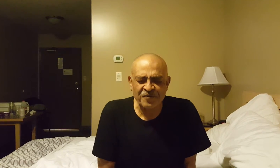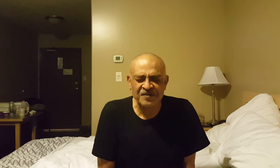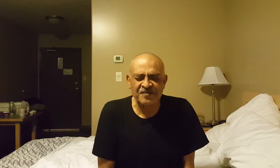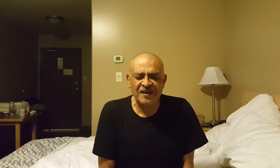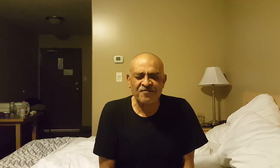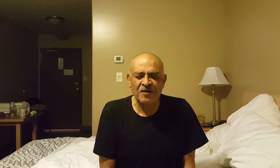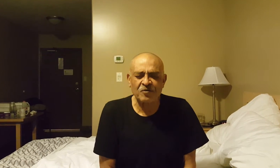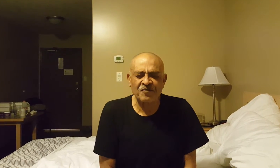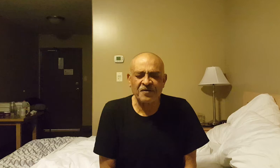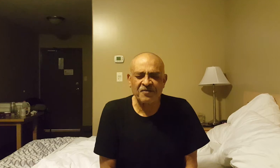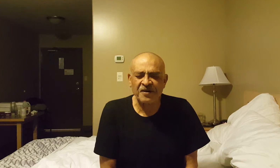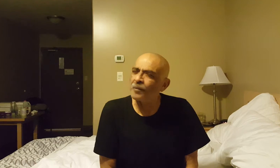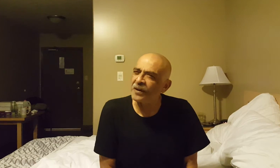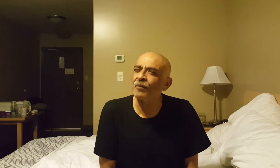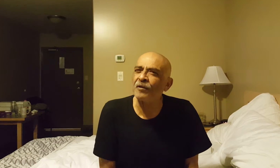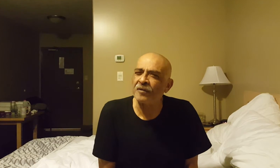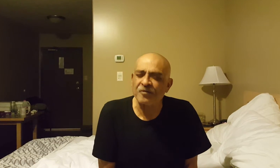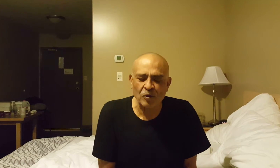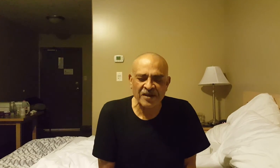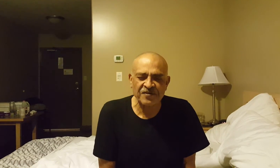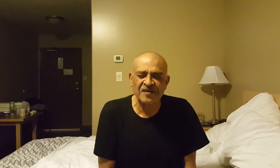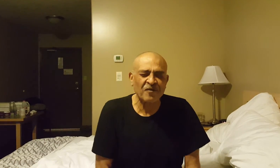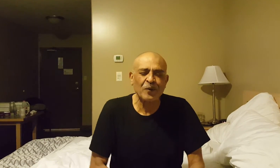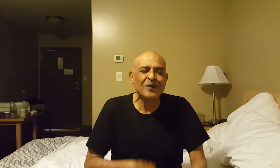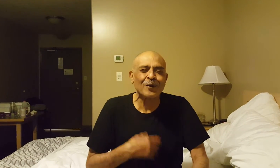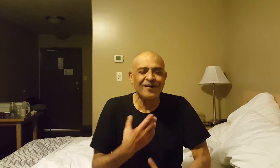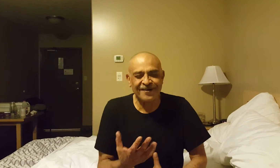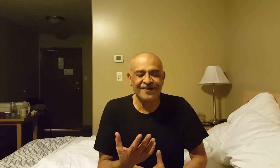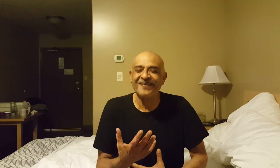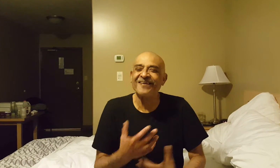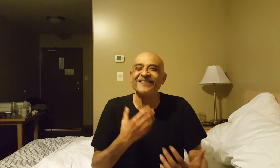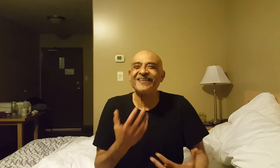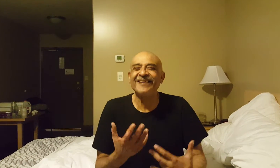physics that I found very very applicable to life itself. If we could learn and understand